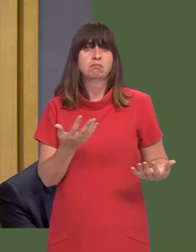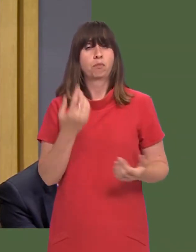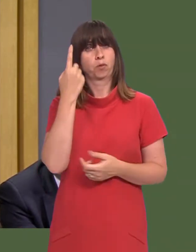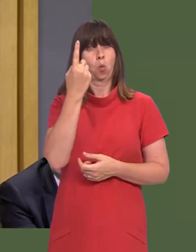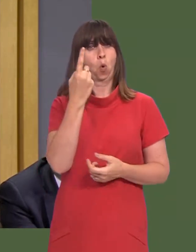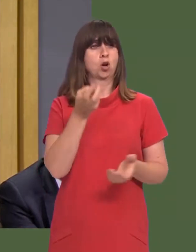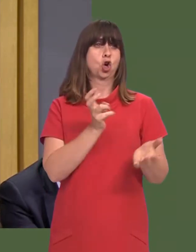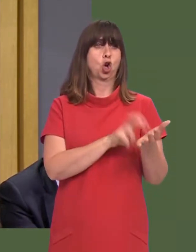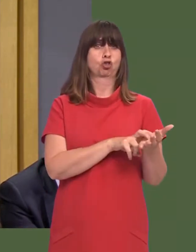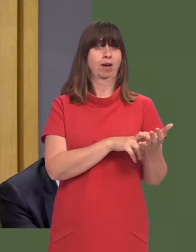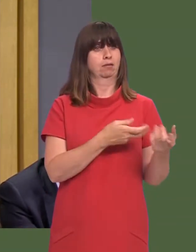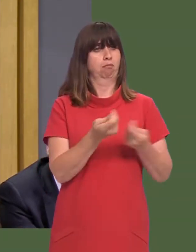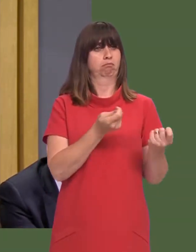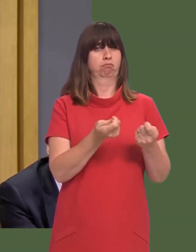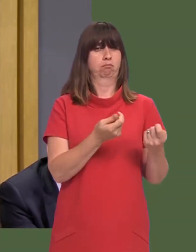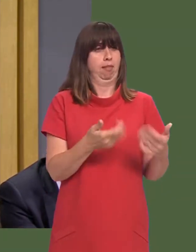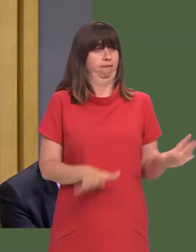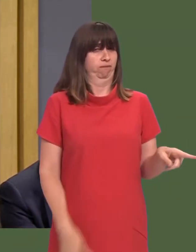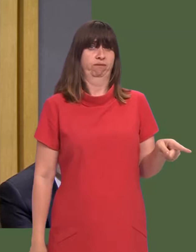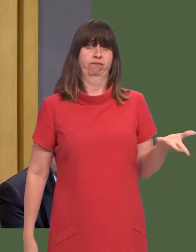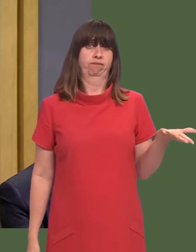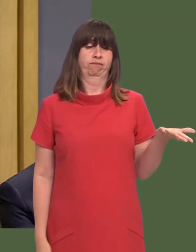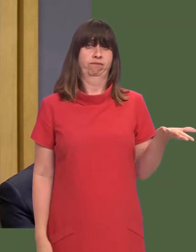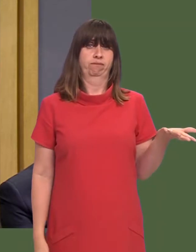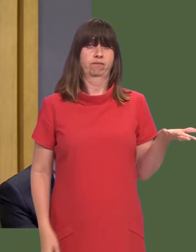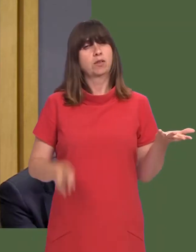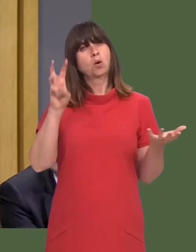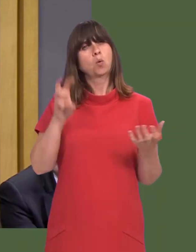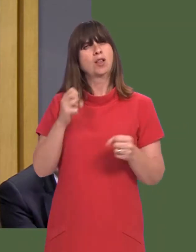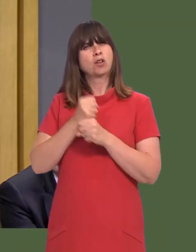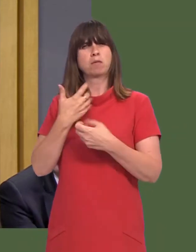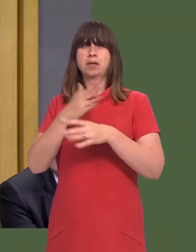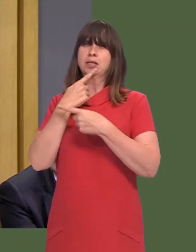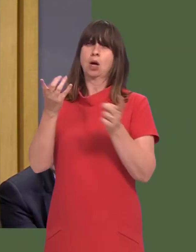one prime contractor operating left in Wales despite the Welsh Governmentís statement